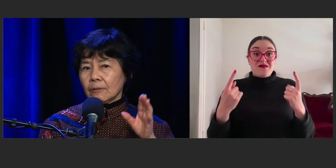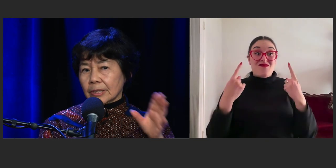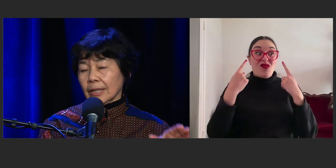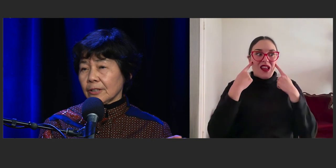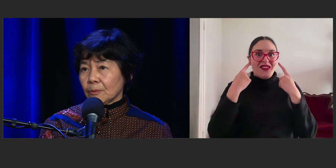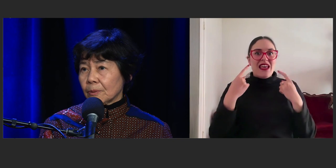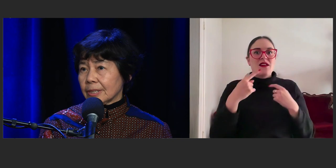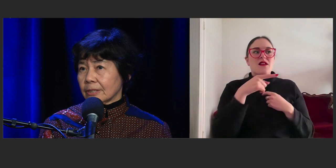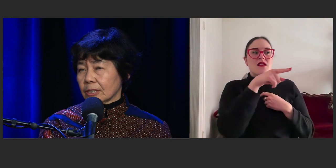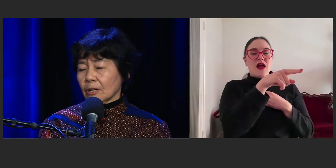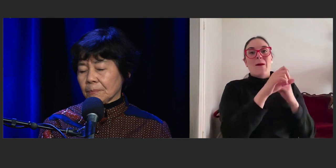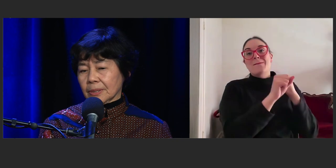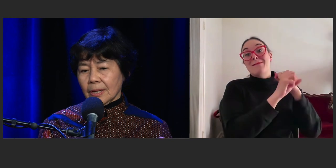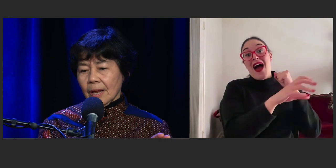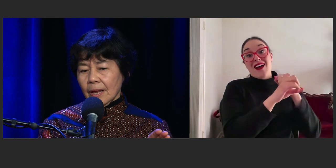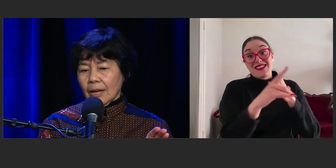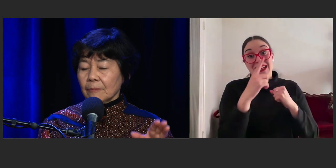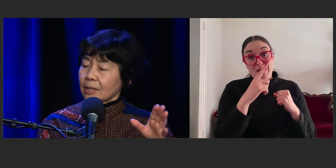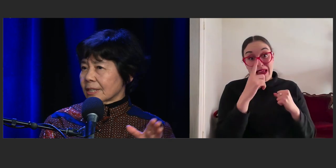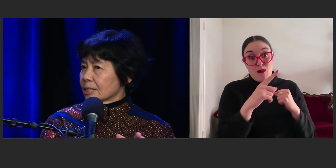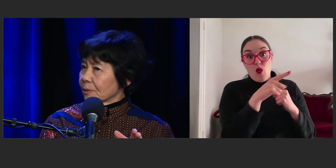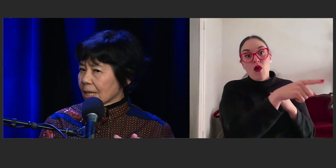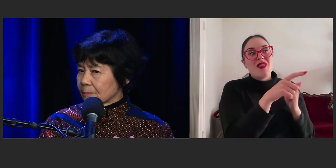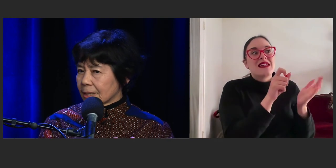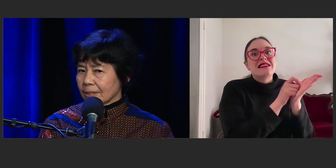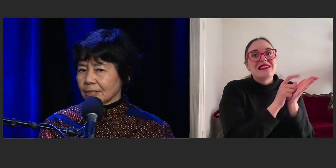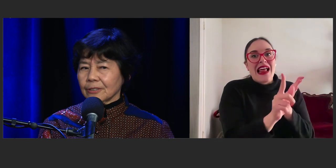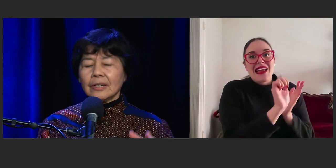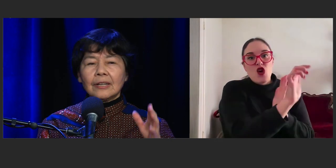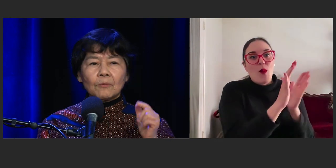who are selling your books into shops, because that's where it comes down to,